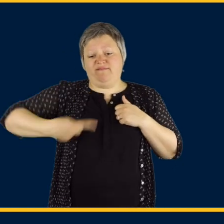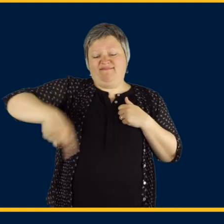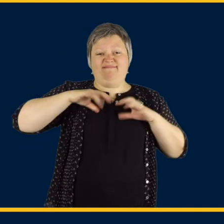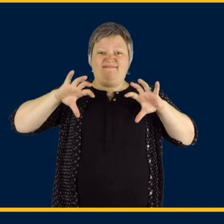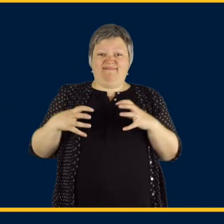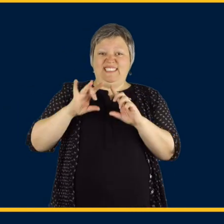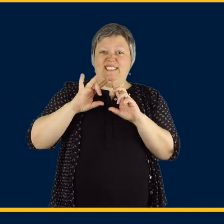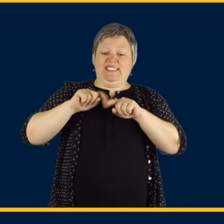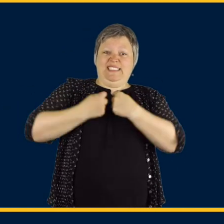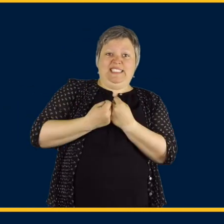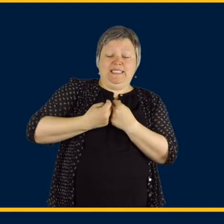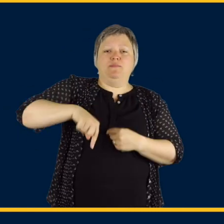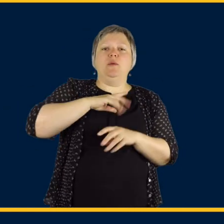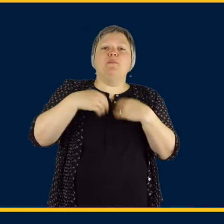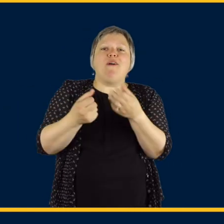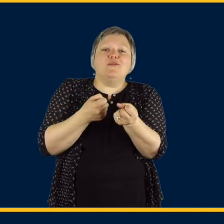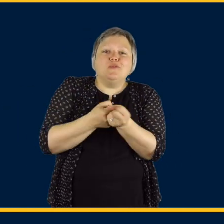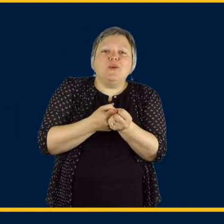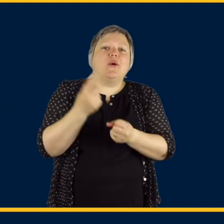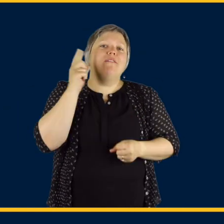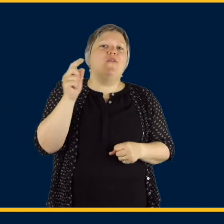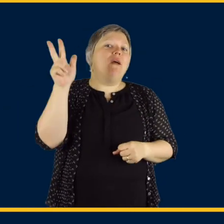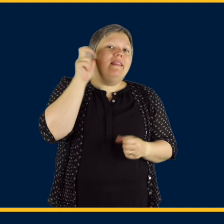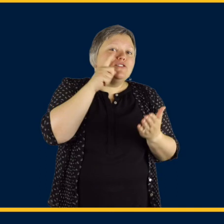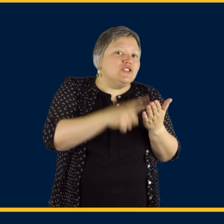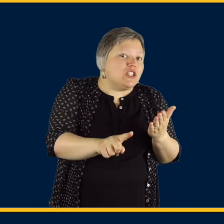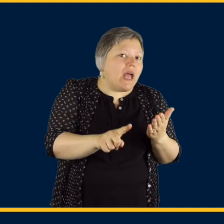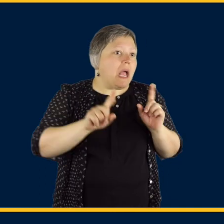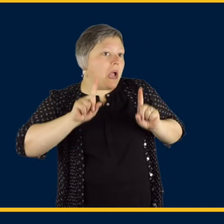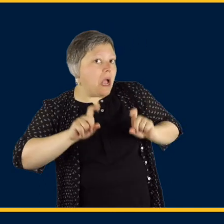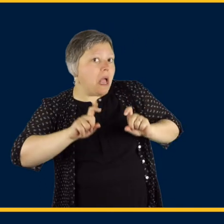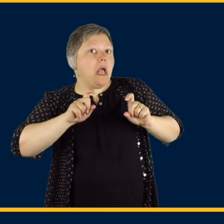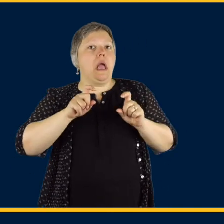As a team, we support students using their equipment by providing listening checks, monitoring